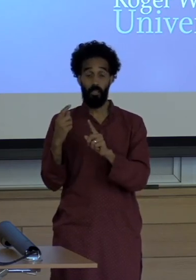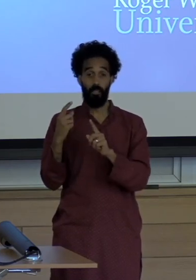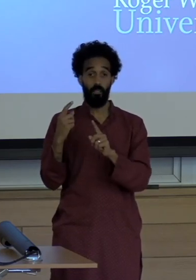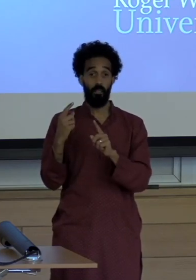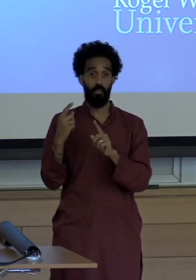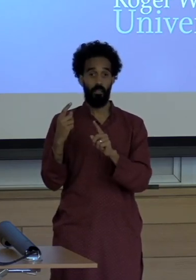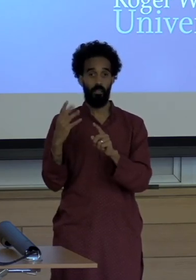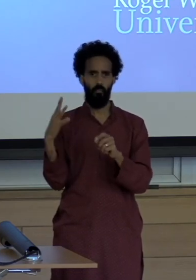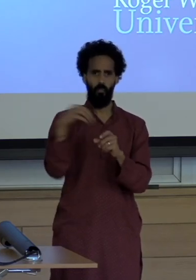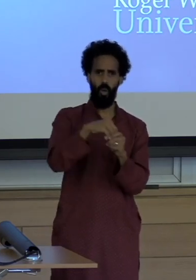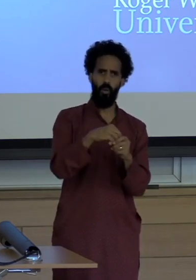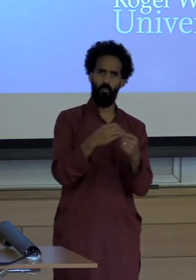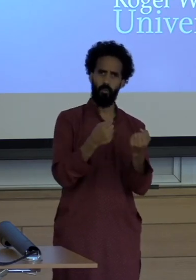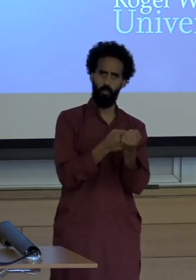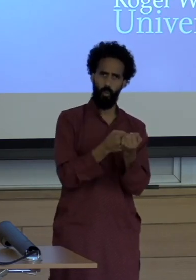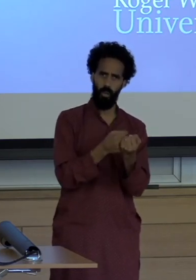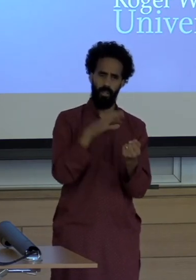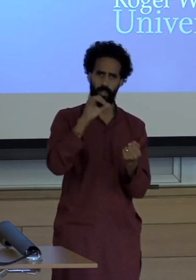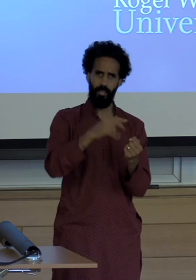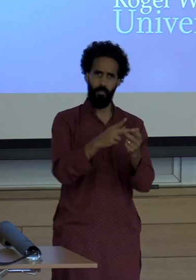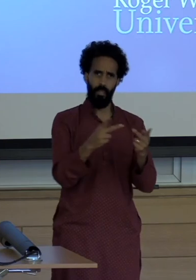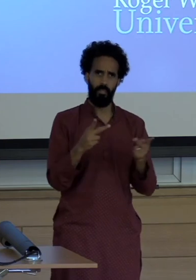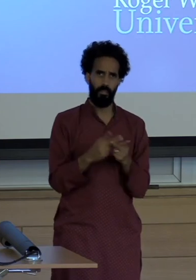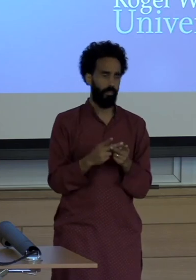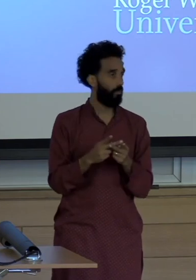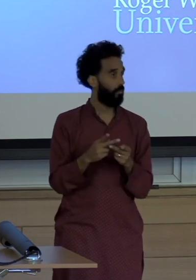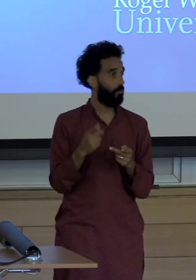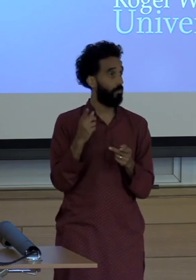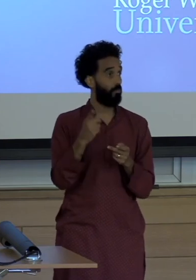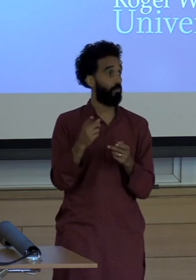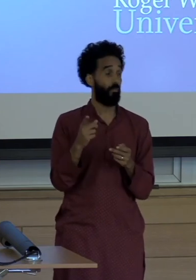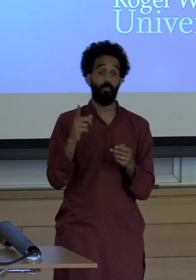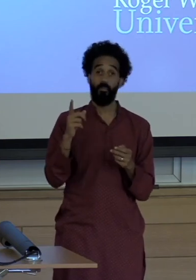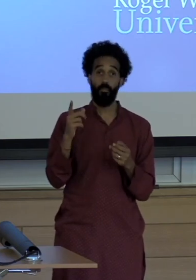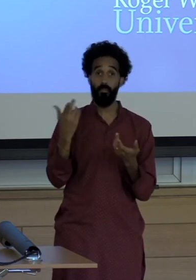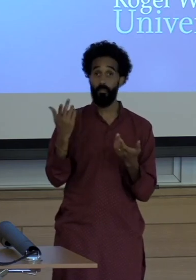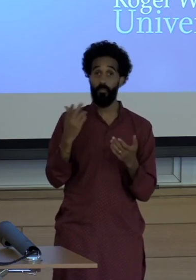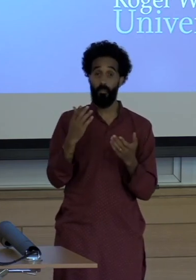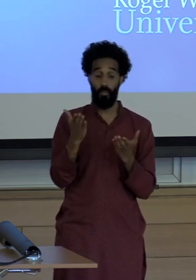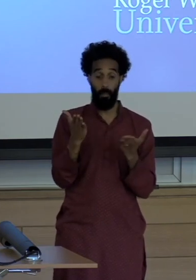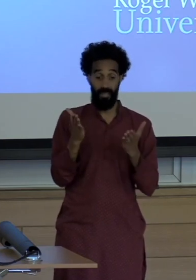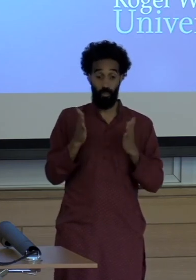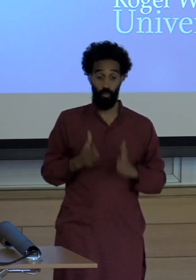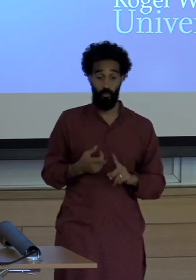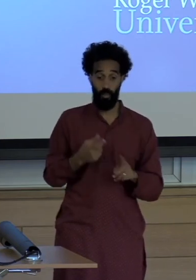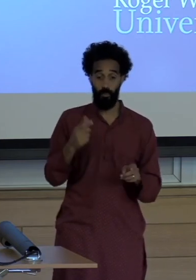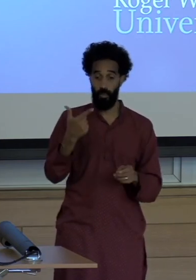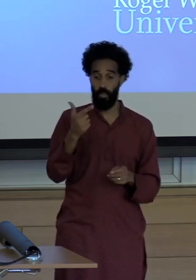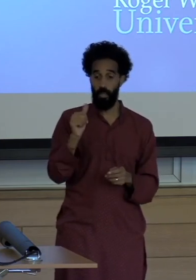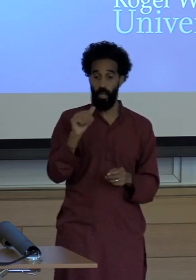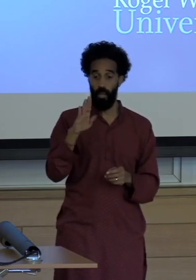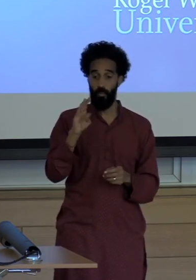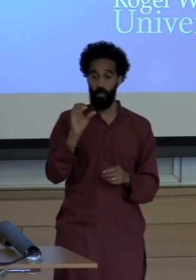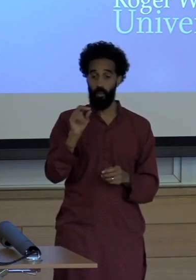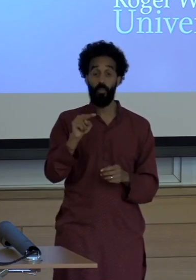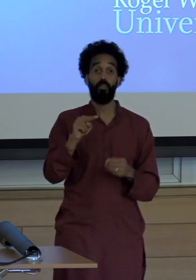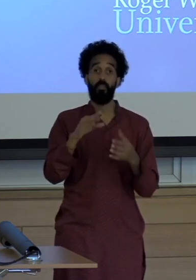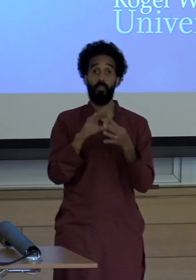Because as the Minister of Gabon made clear, there are very few places that are intact